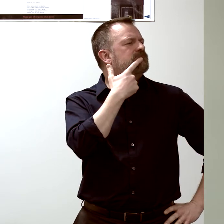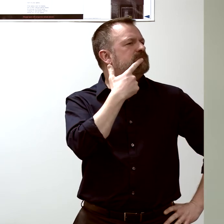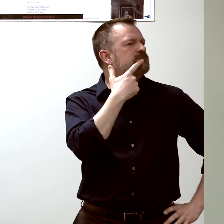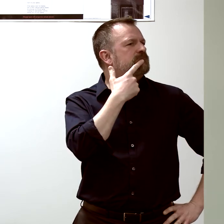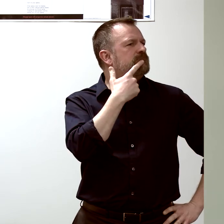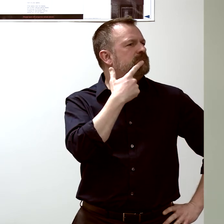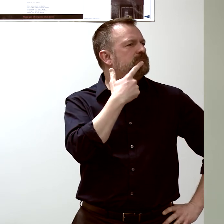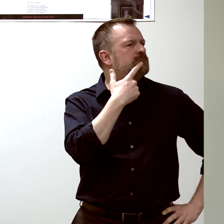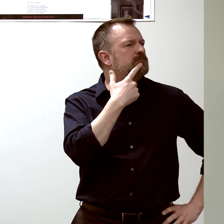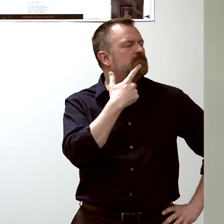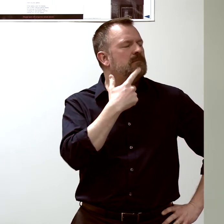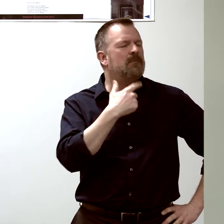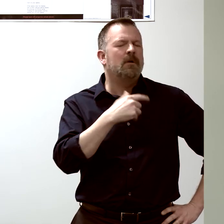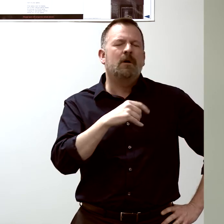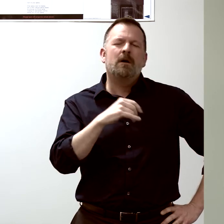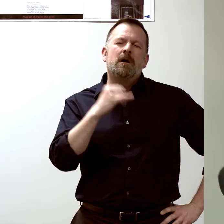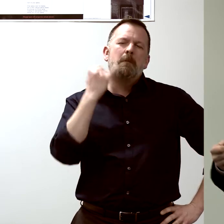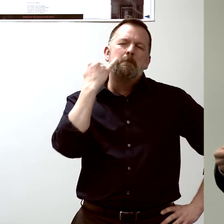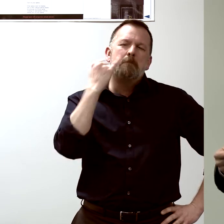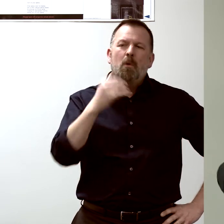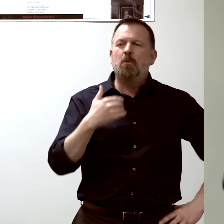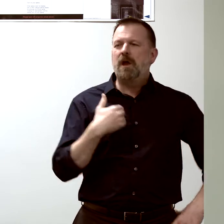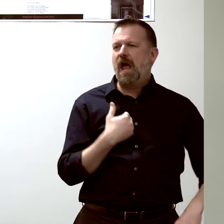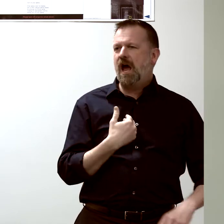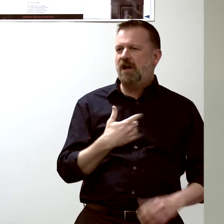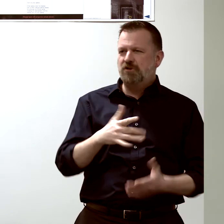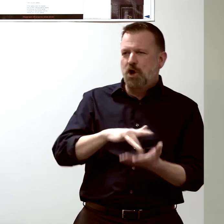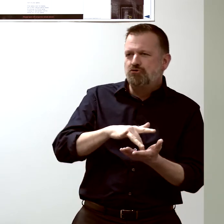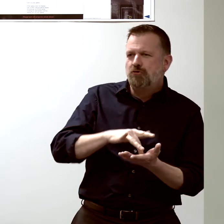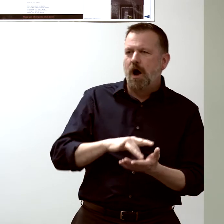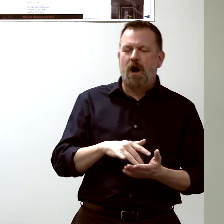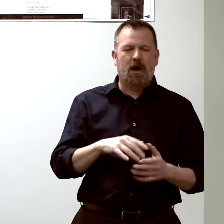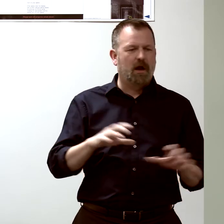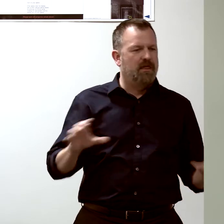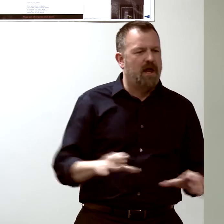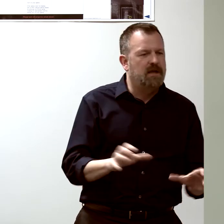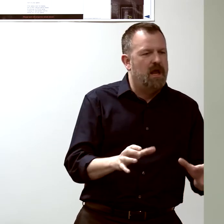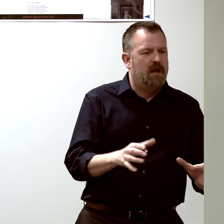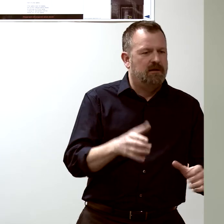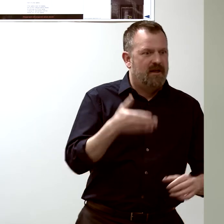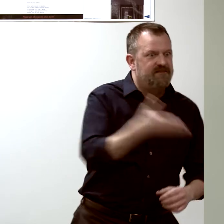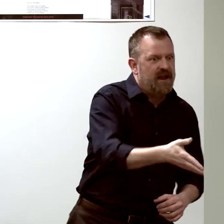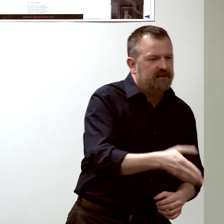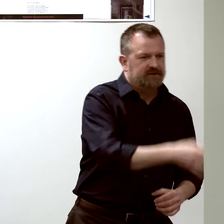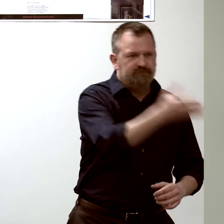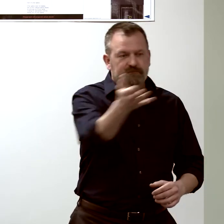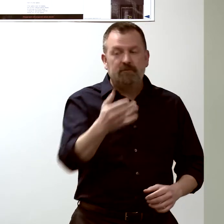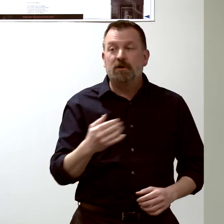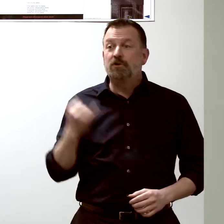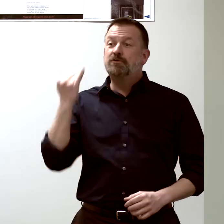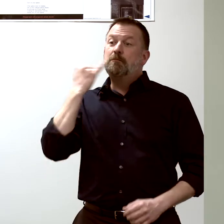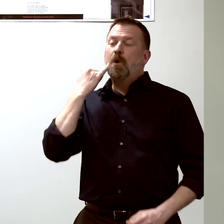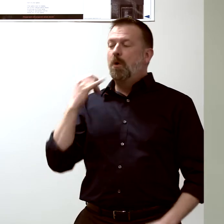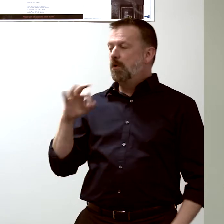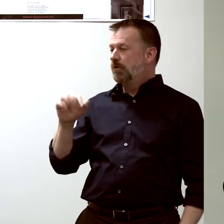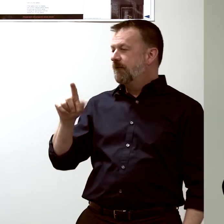What if we have a drug that did this? What if we could prevent the flu virus